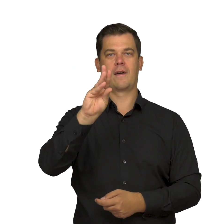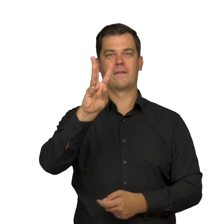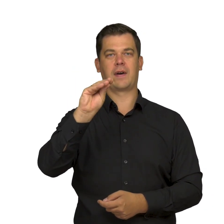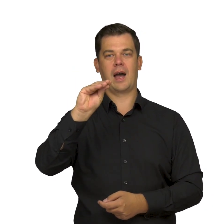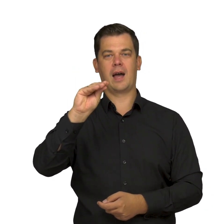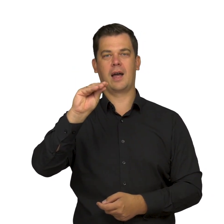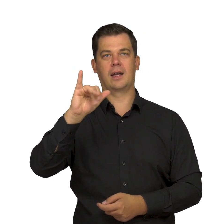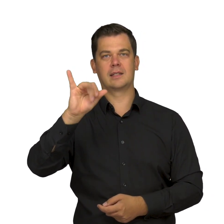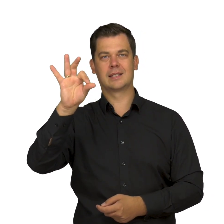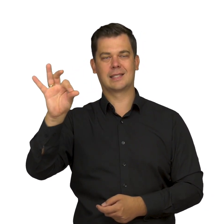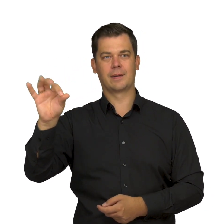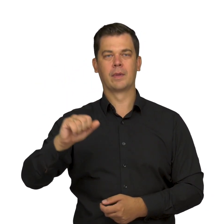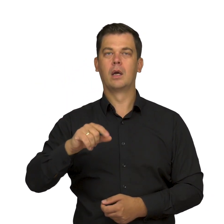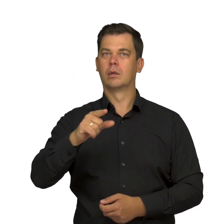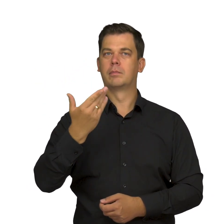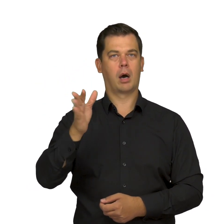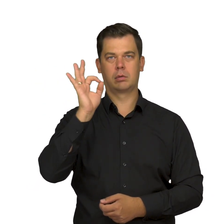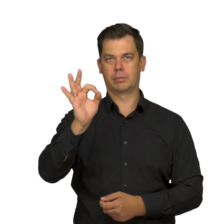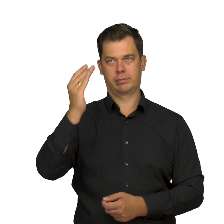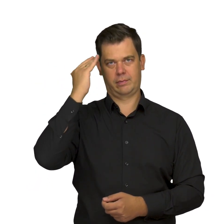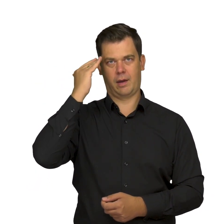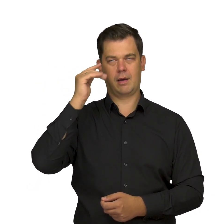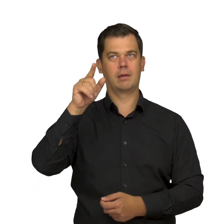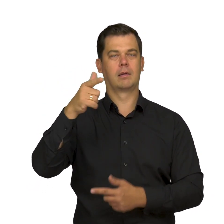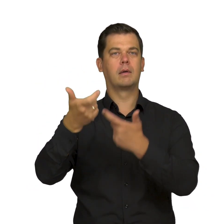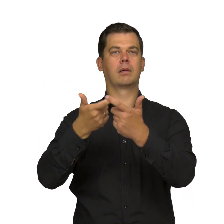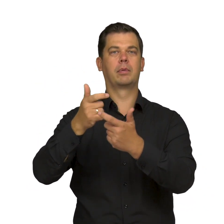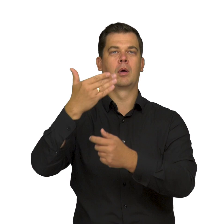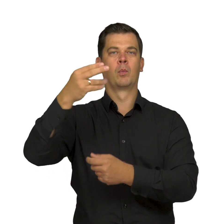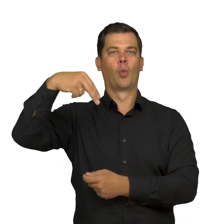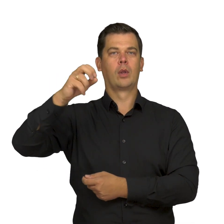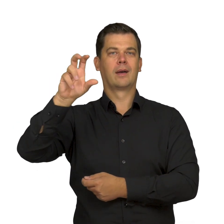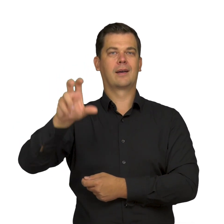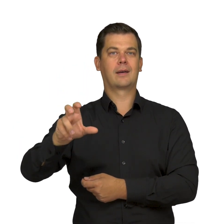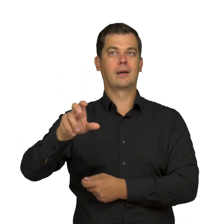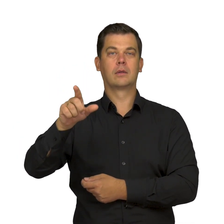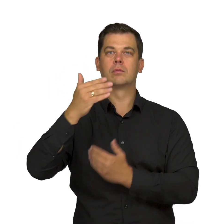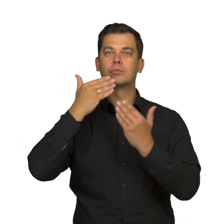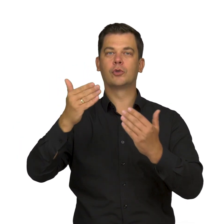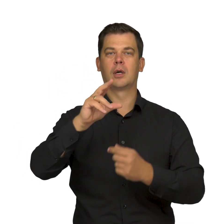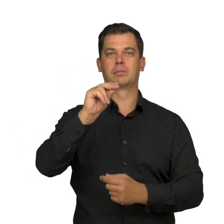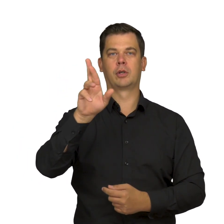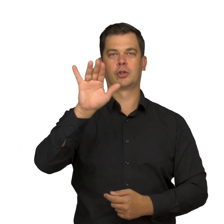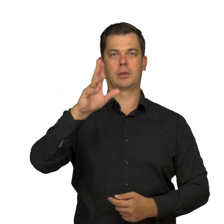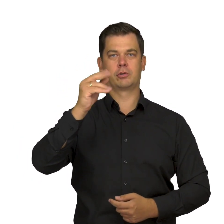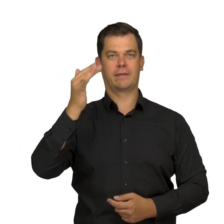Weiss was very familiar with Munch's body of work because of the writer Stanisław Przybyszewski,